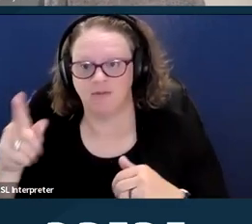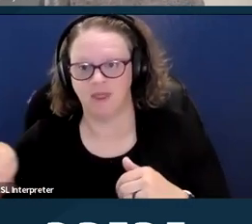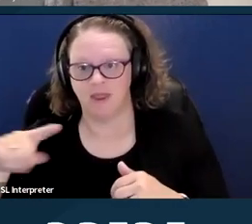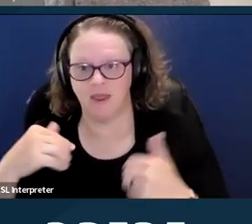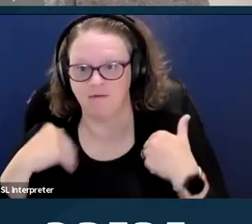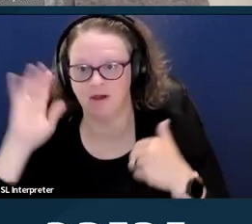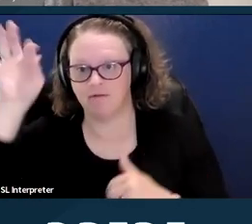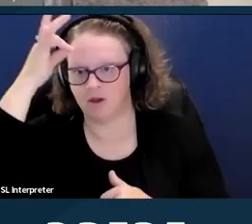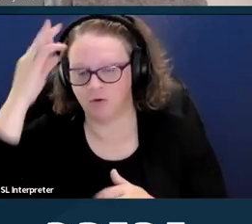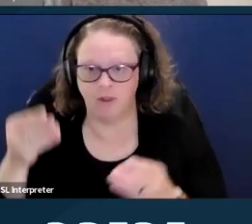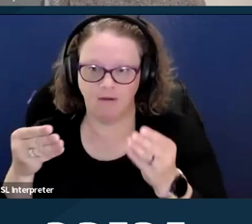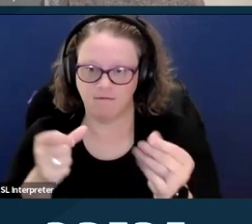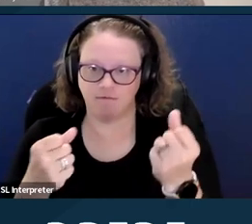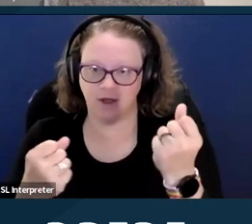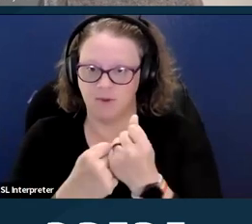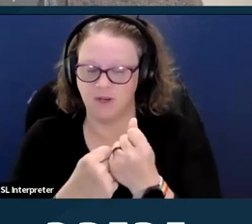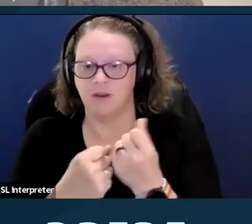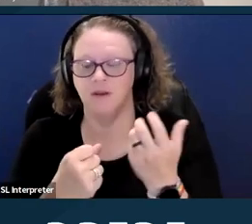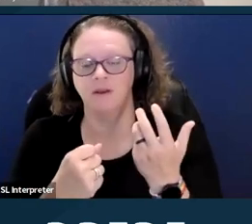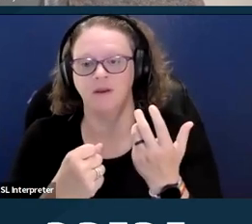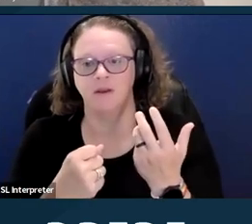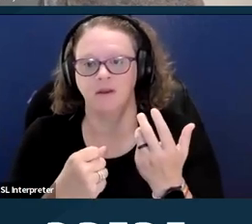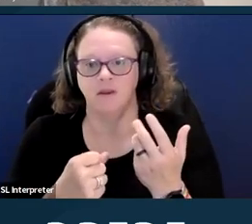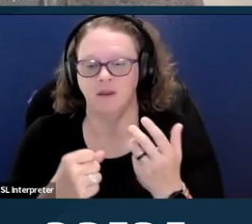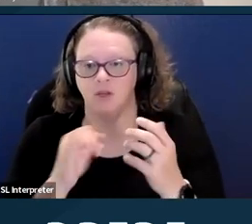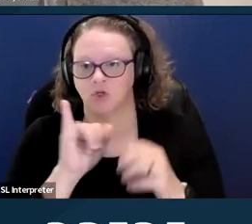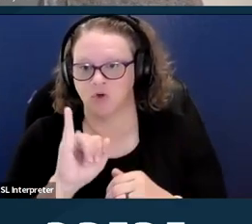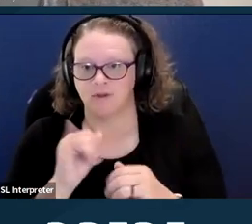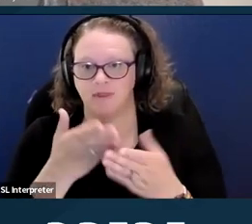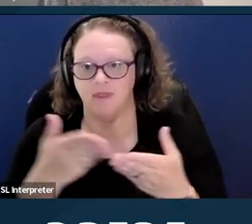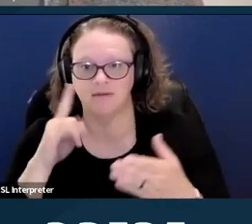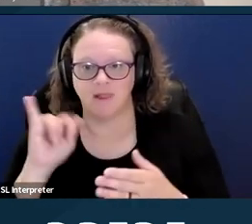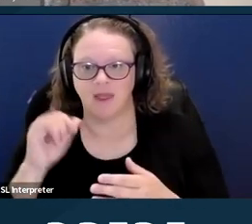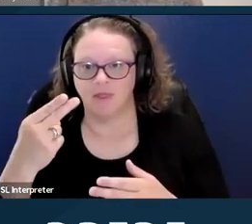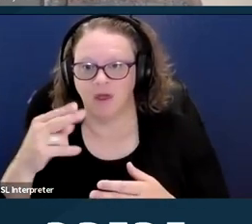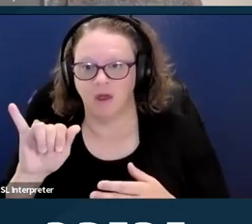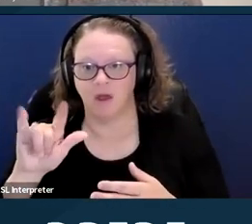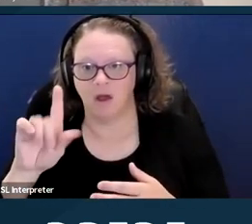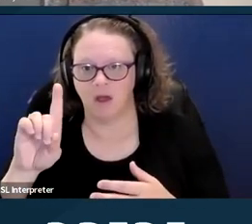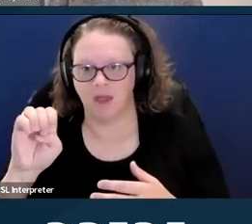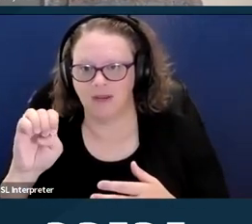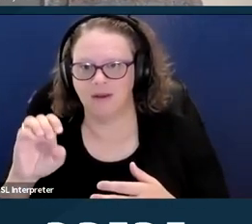things like the Hyde Amendment can actually still limit coverage and cause them to not have insurance coverage